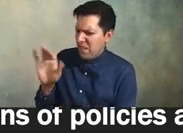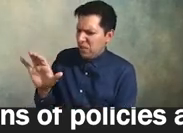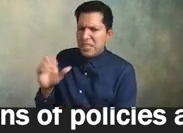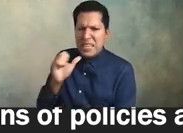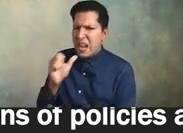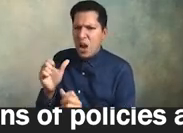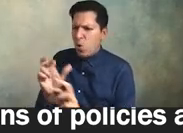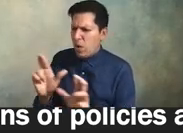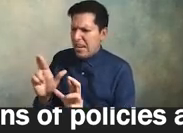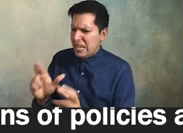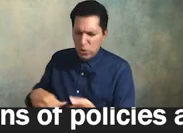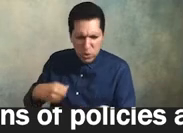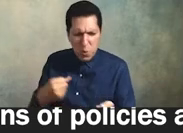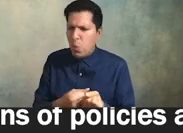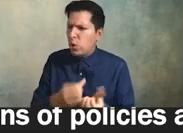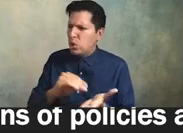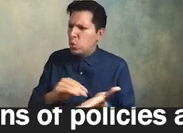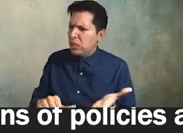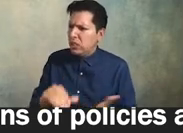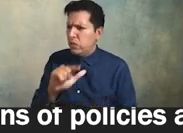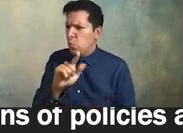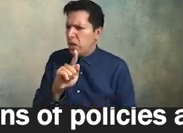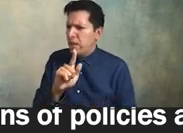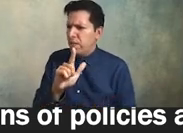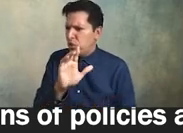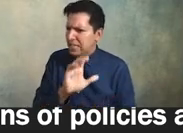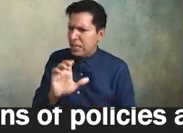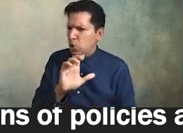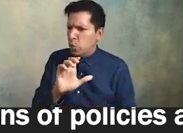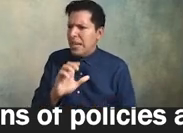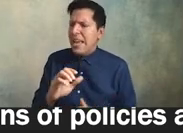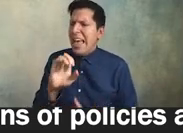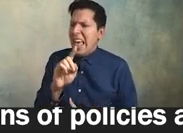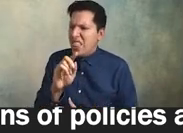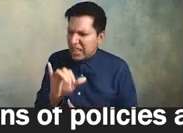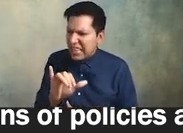the needs of 21st century racially ethnically and linguistically diverse learners who come to